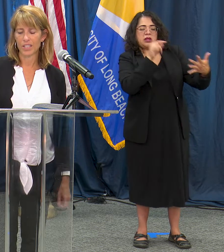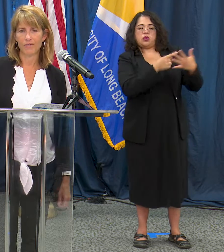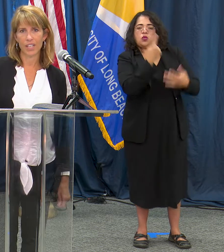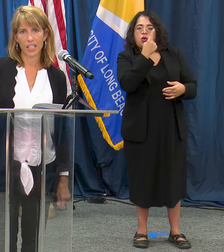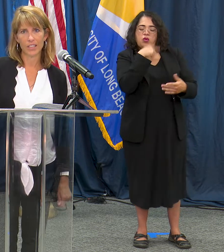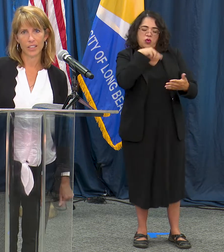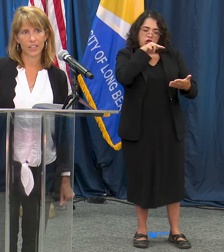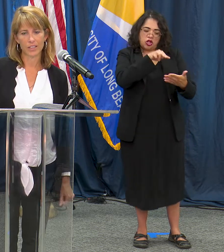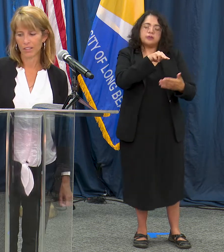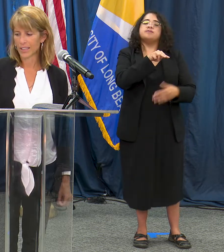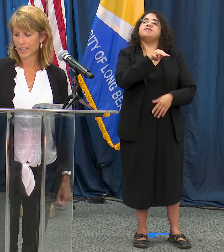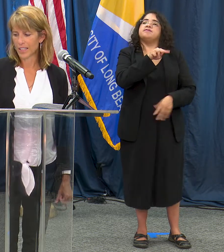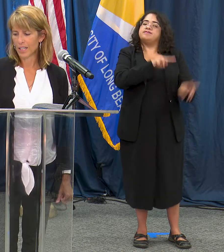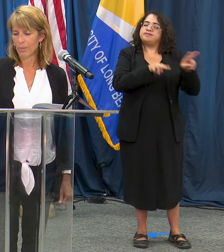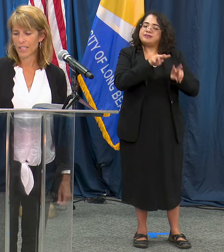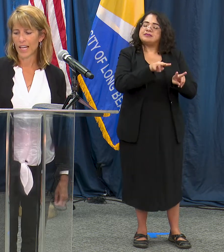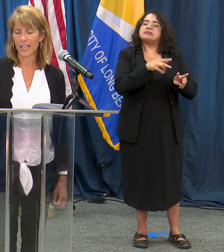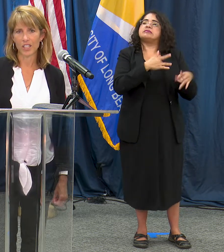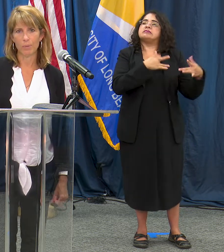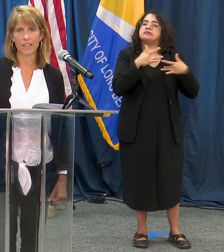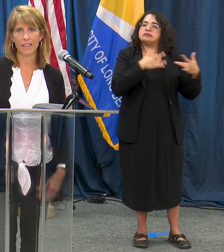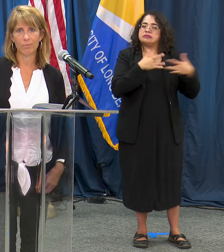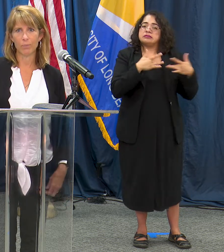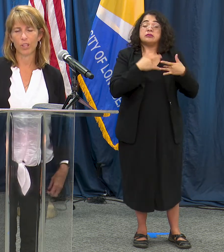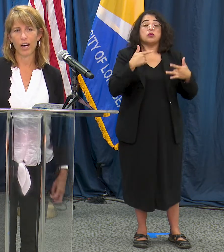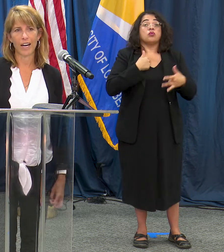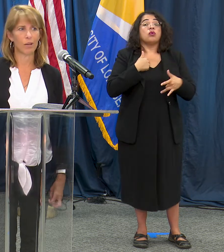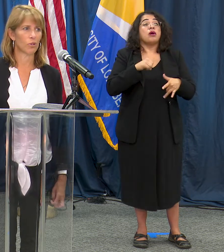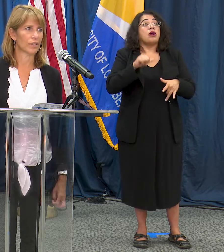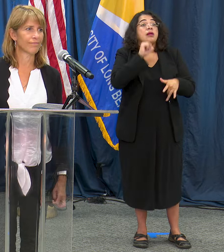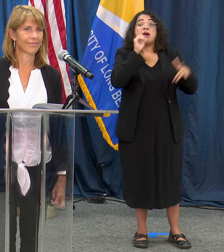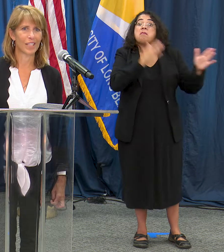is very concerning to us but it's not unexpected, people are out more.